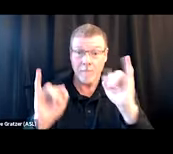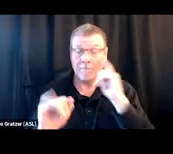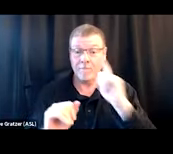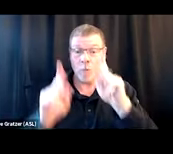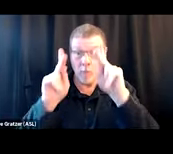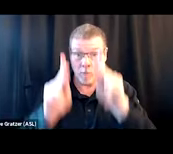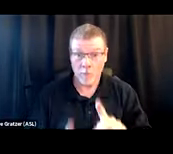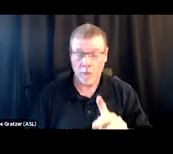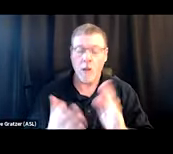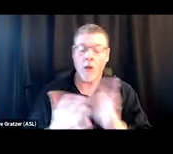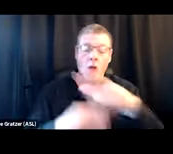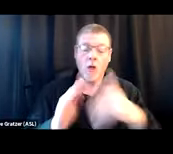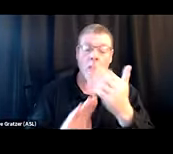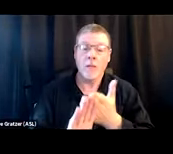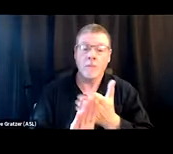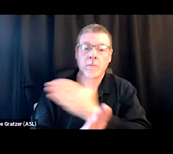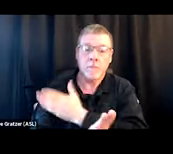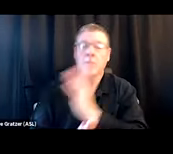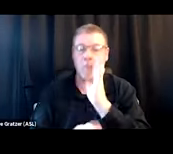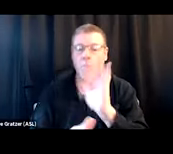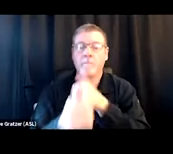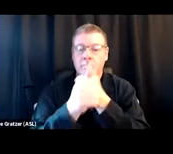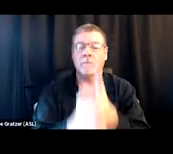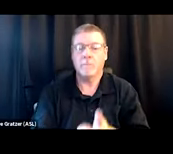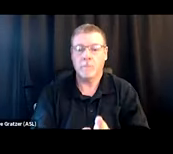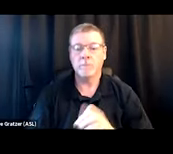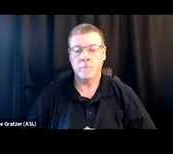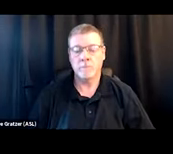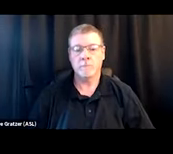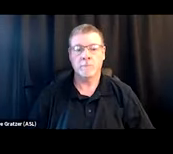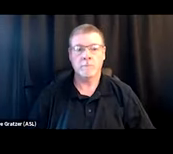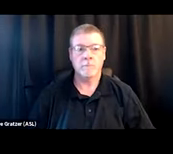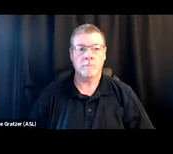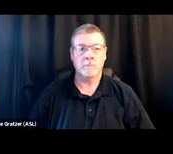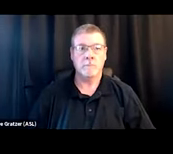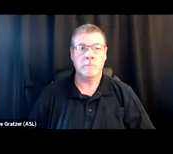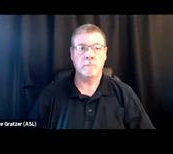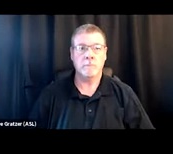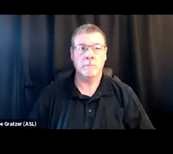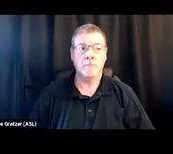all of the other positive effects will fall in line. I think that is the slides.